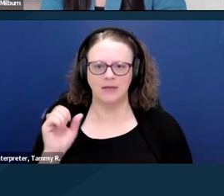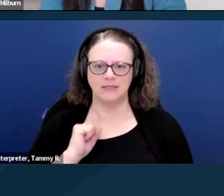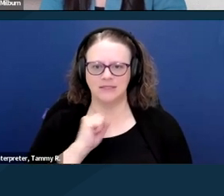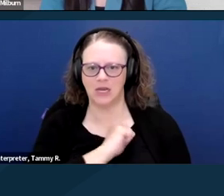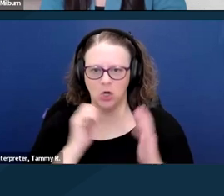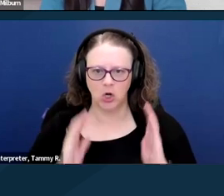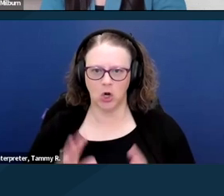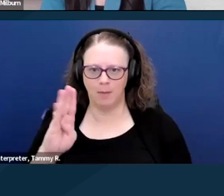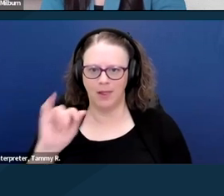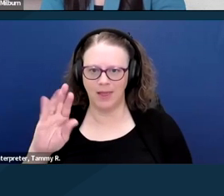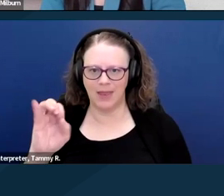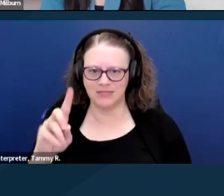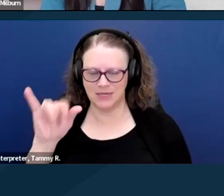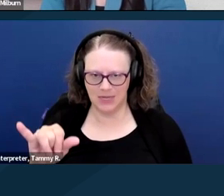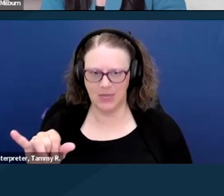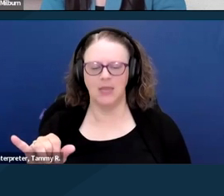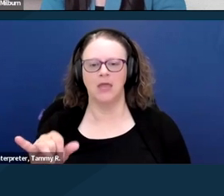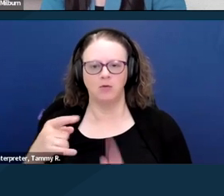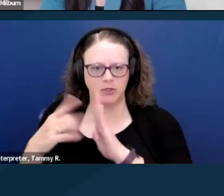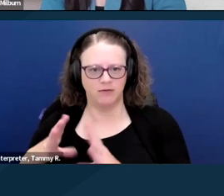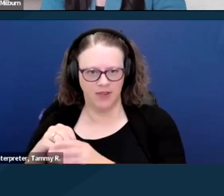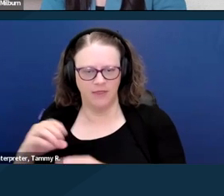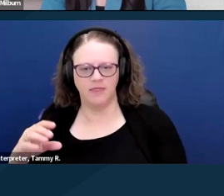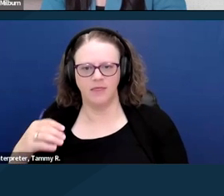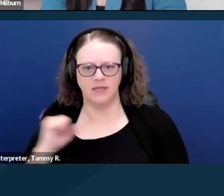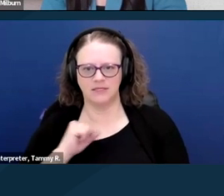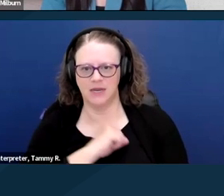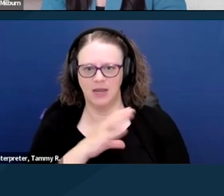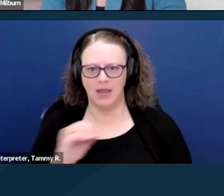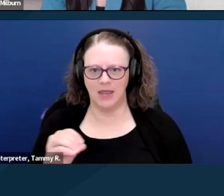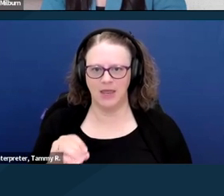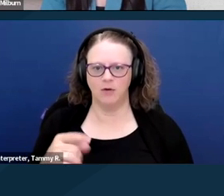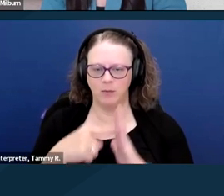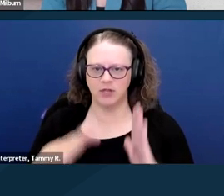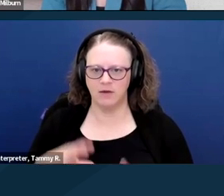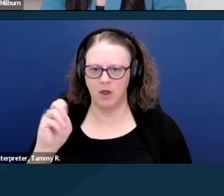and Representative Danny Davis and Representative Brian Fitzpatrick in the House.